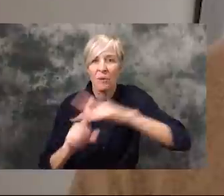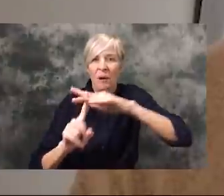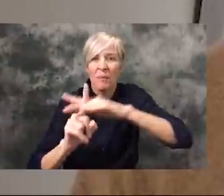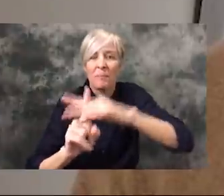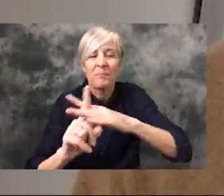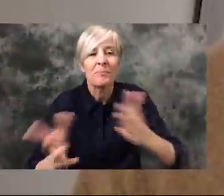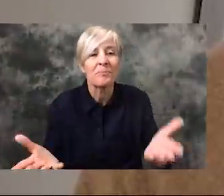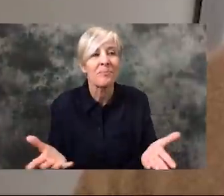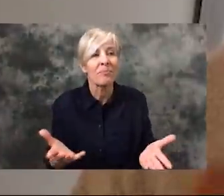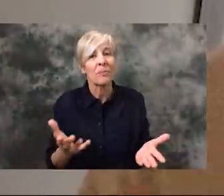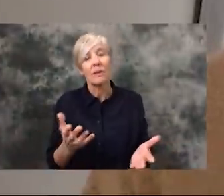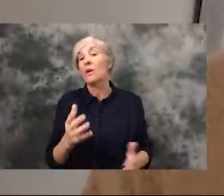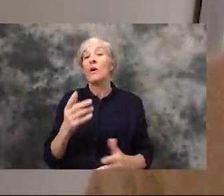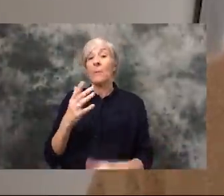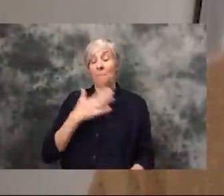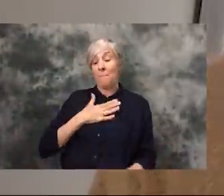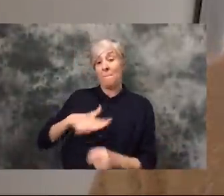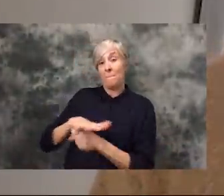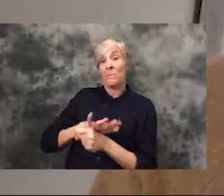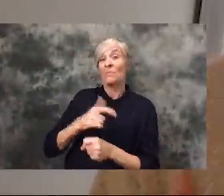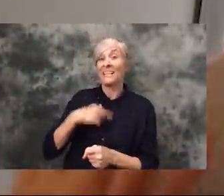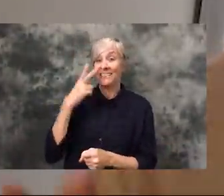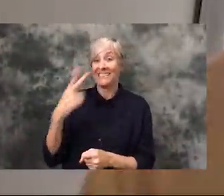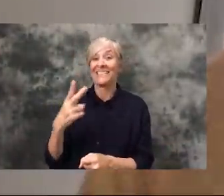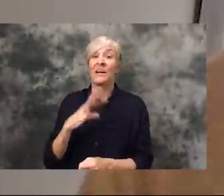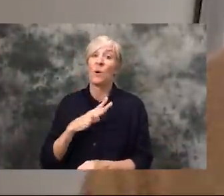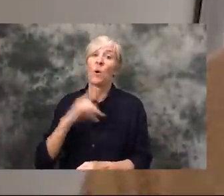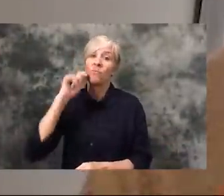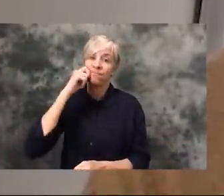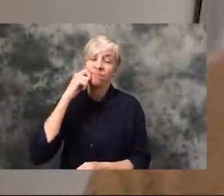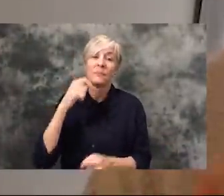What I've seen here in town though is a lot of people trying to come together to